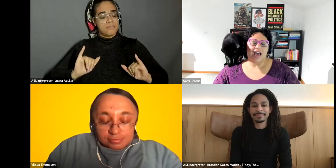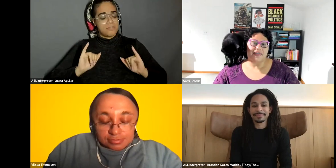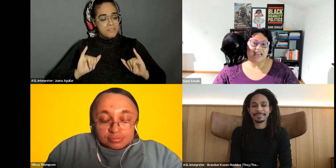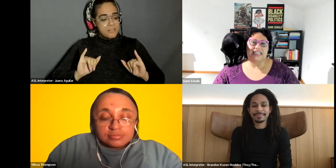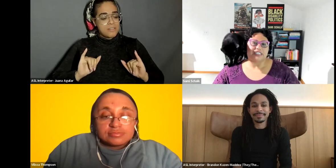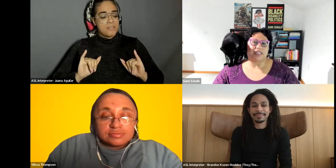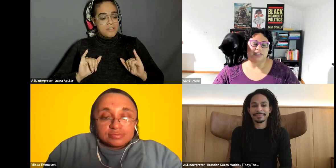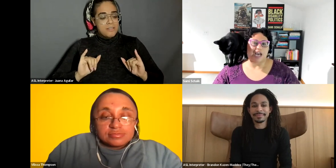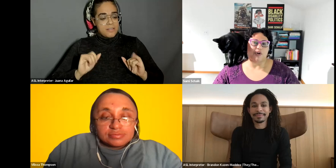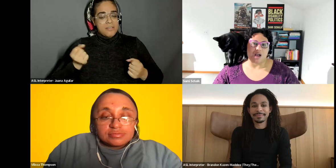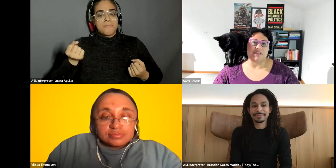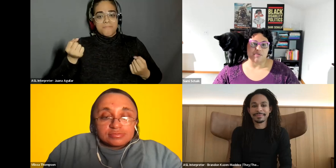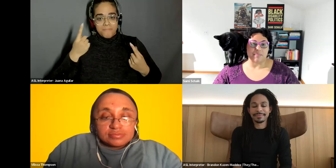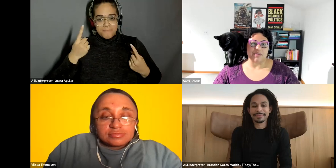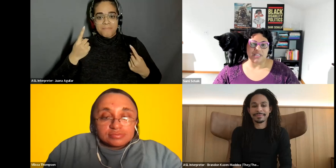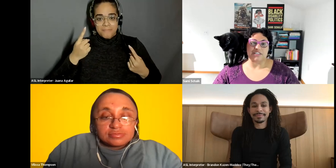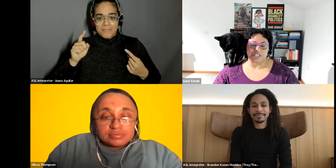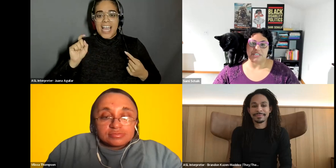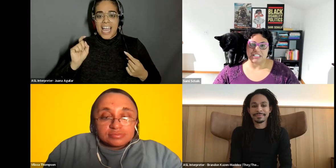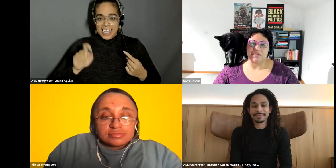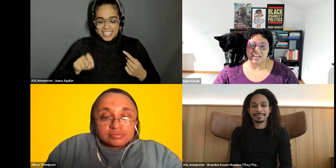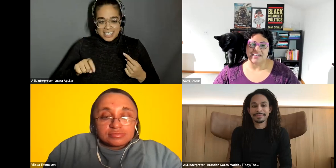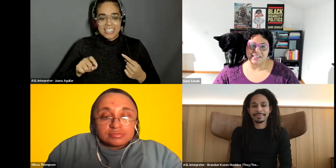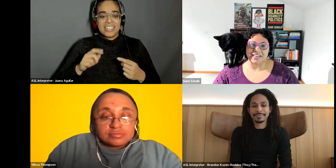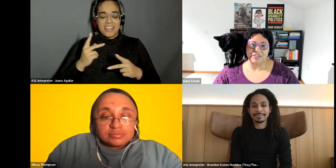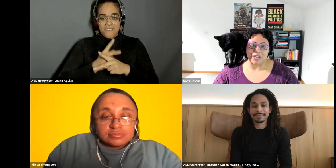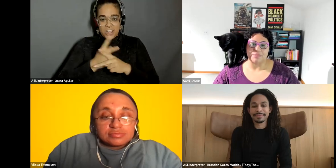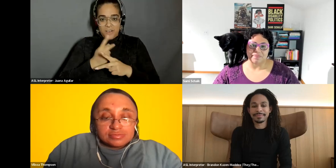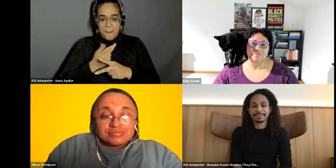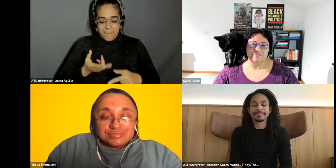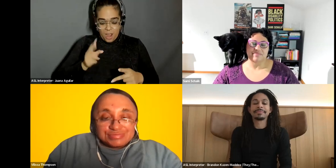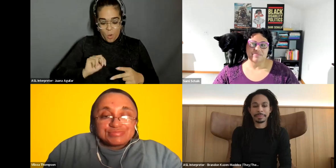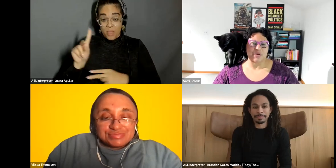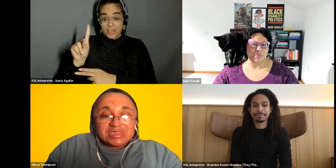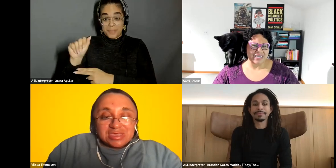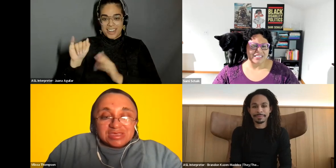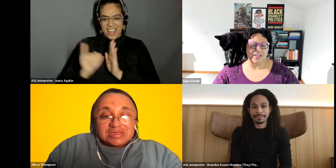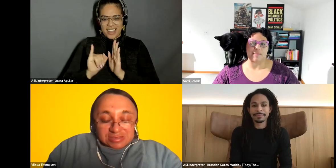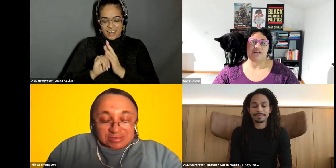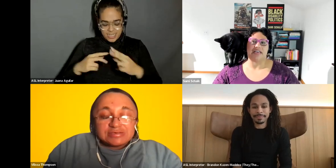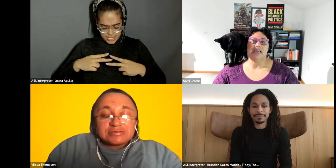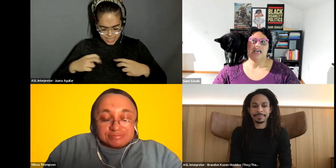I think I need to spend some time grappling with my relationship to disability identity. You know Sami Schalk: I really need to think about it